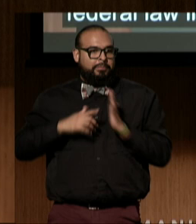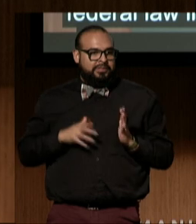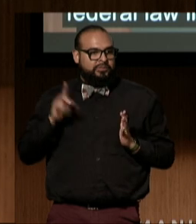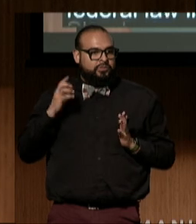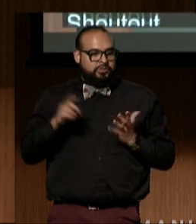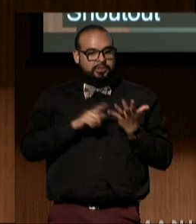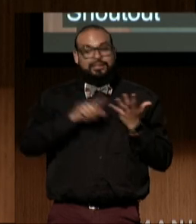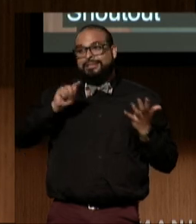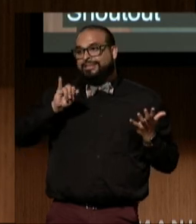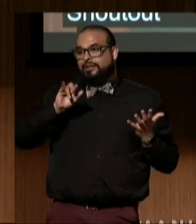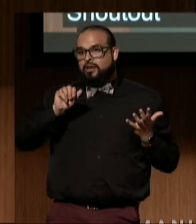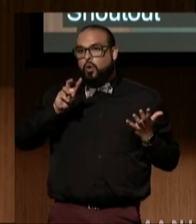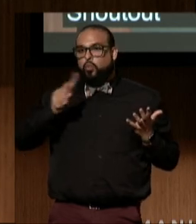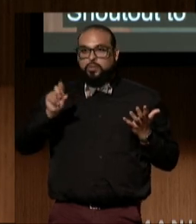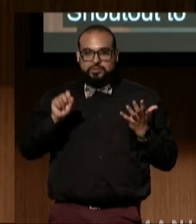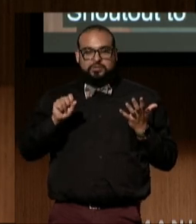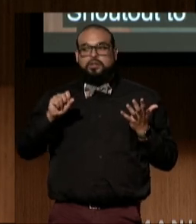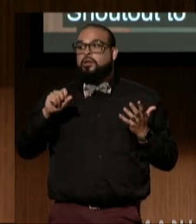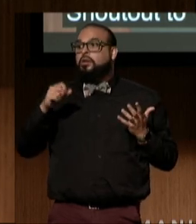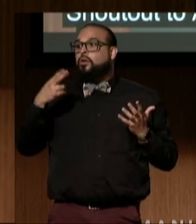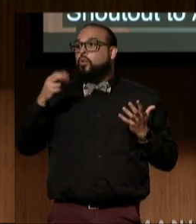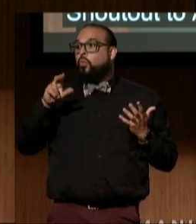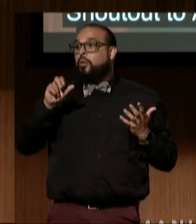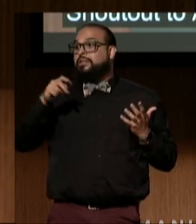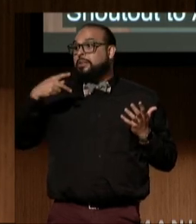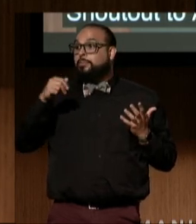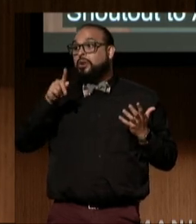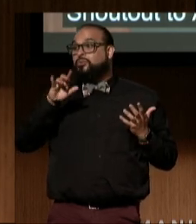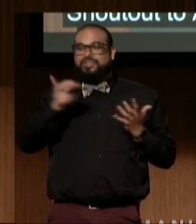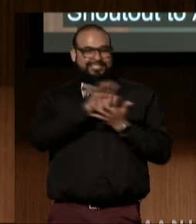and, of course, Patrice for all of your work on this vital issue.